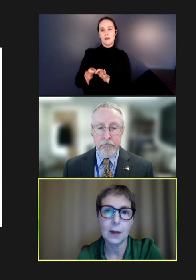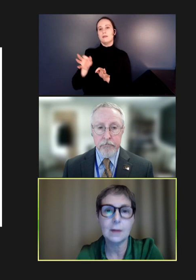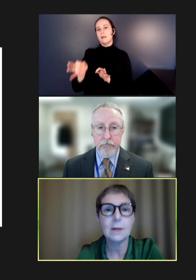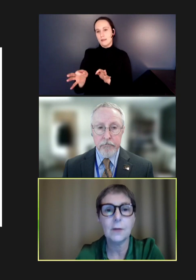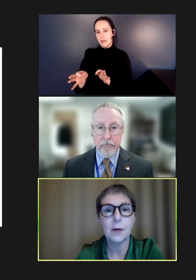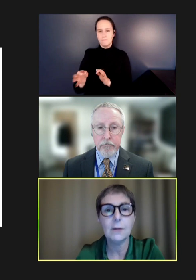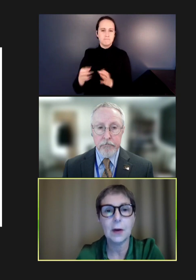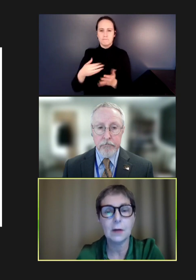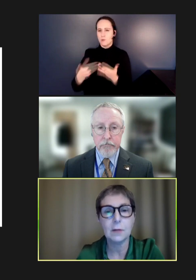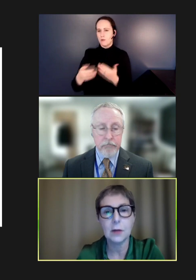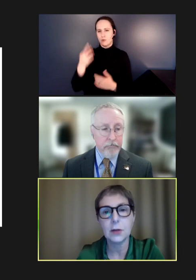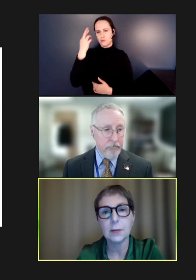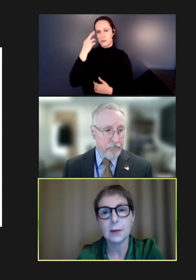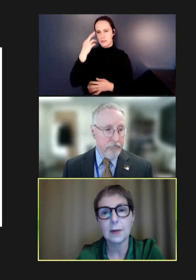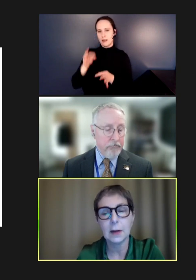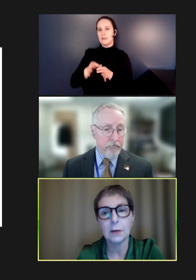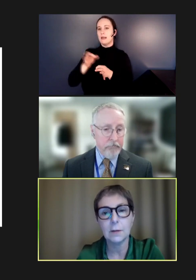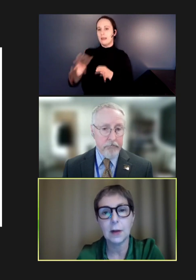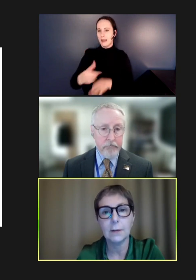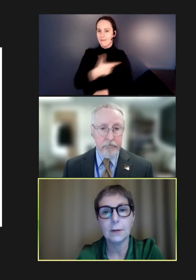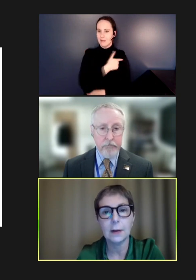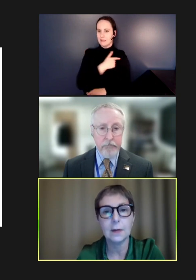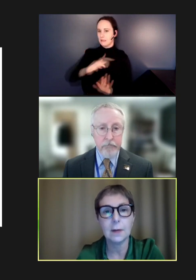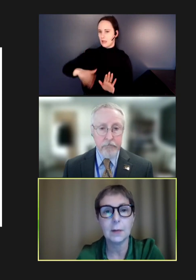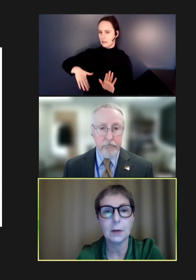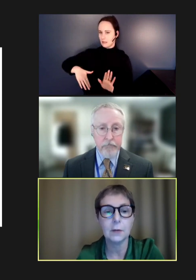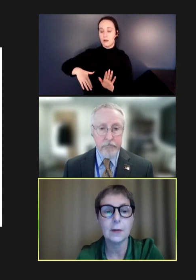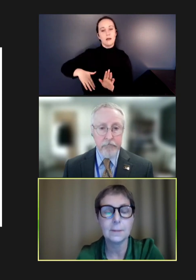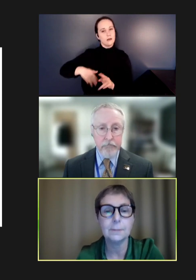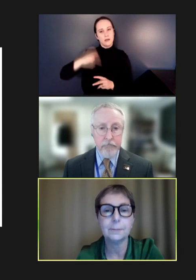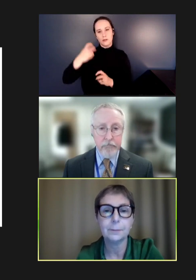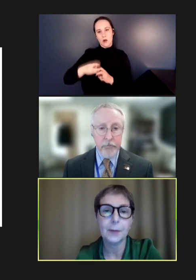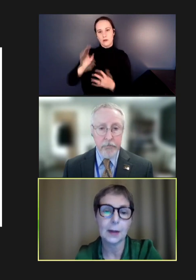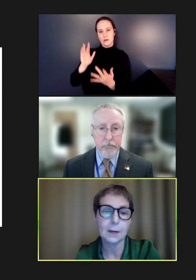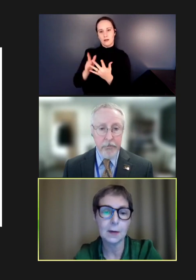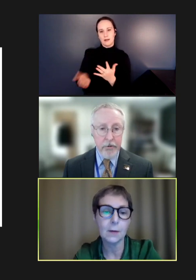it's very, very hard to reach them in the second year of life in some countries. Thanks. Over.